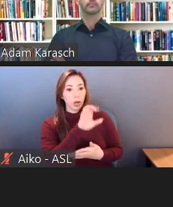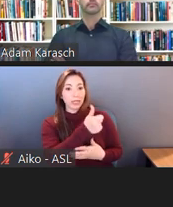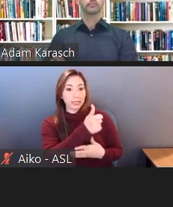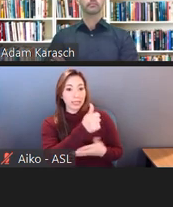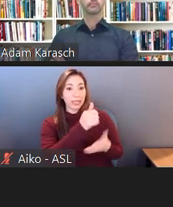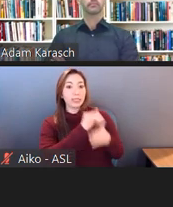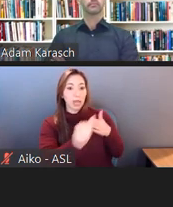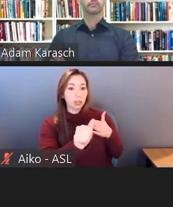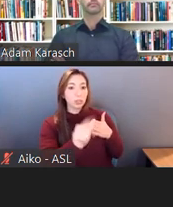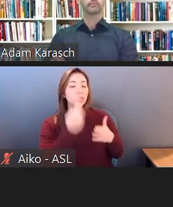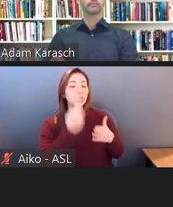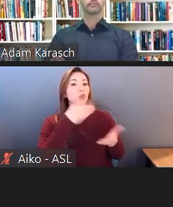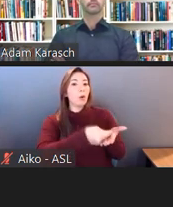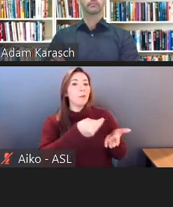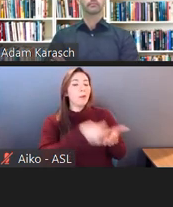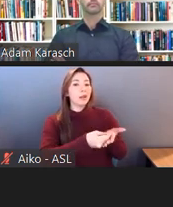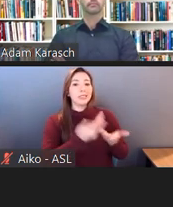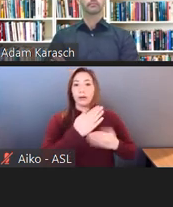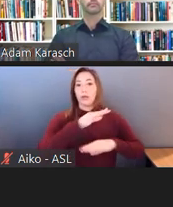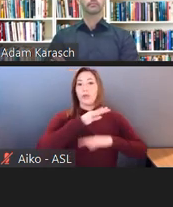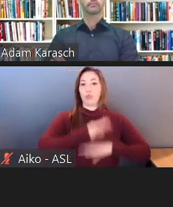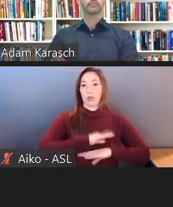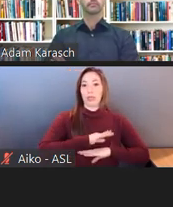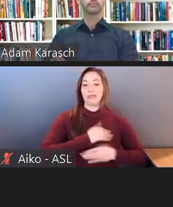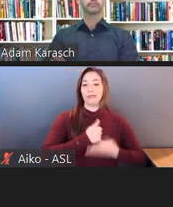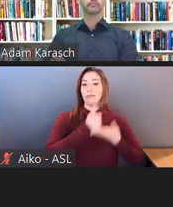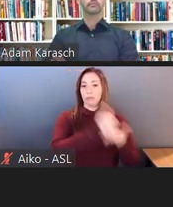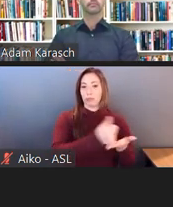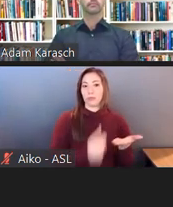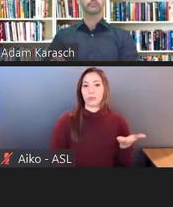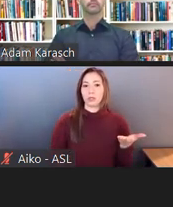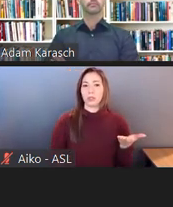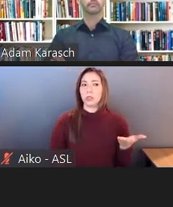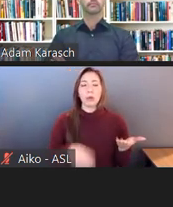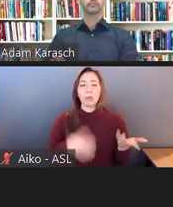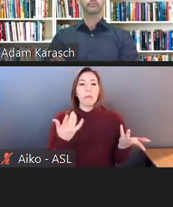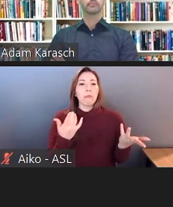So who knows what that was for, probably it was for back pay.